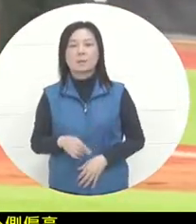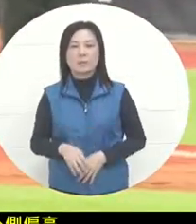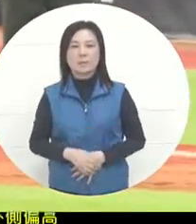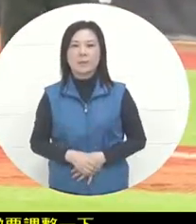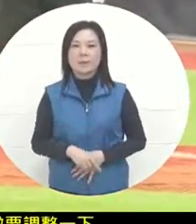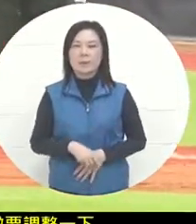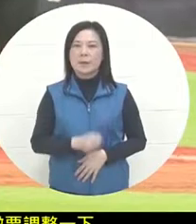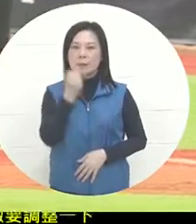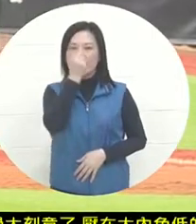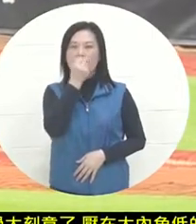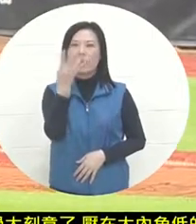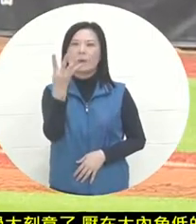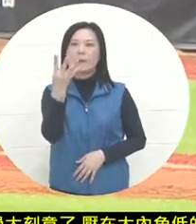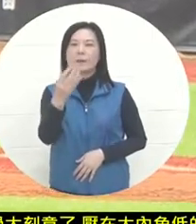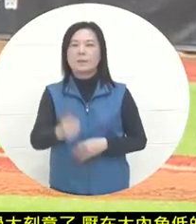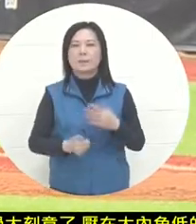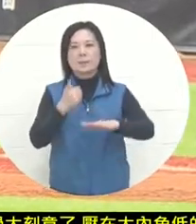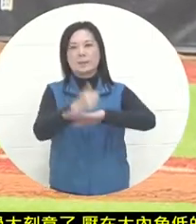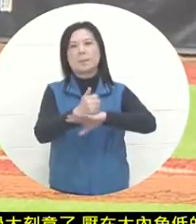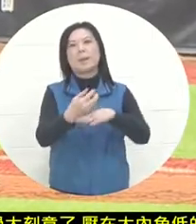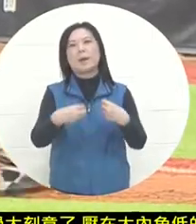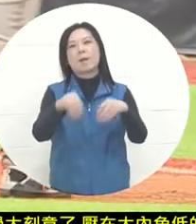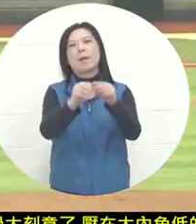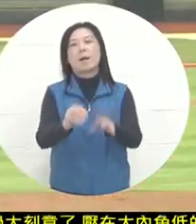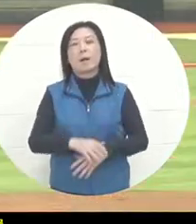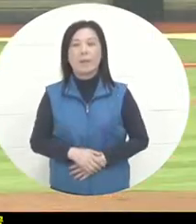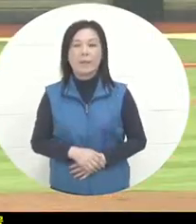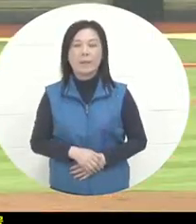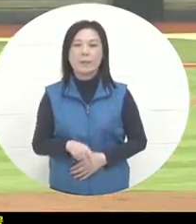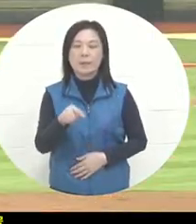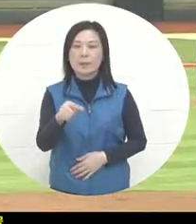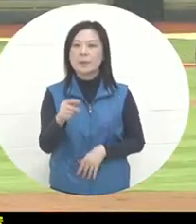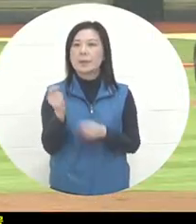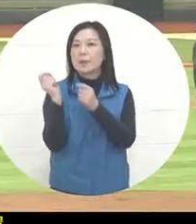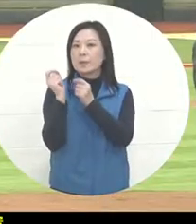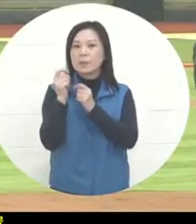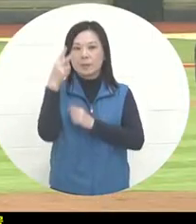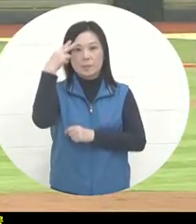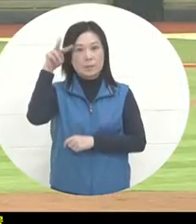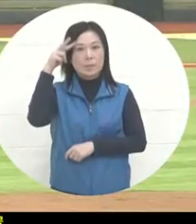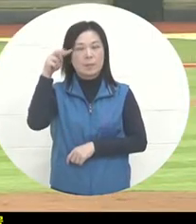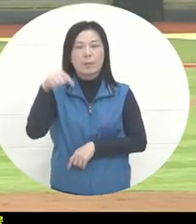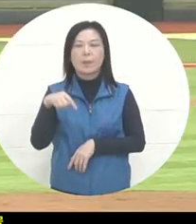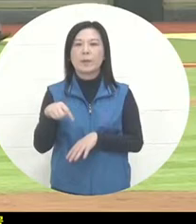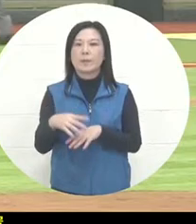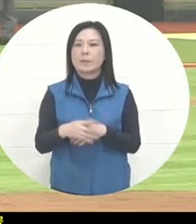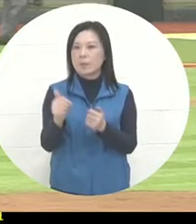and walked to the top of the league . This is also what Mexico has shown in the games these days.